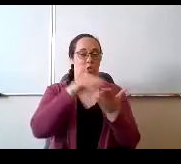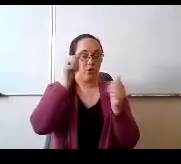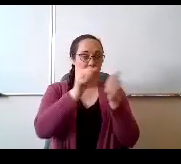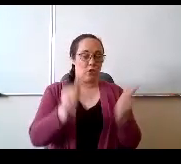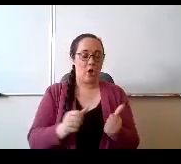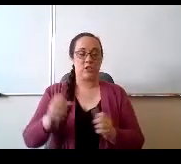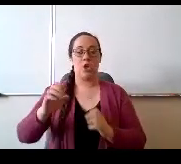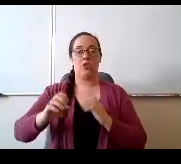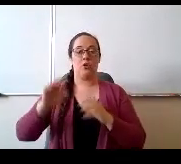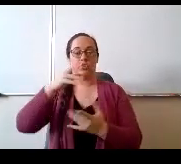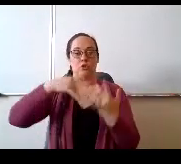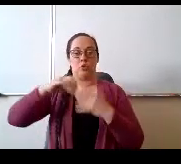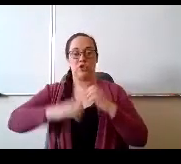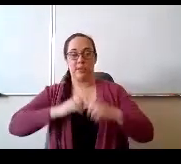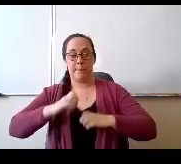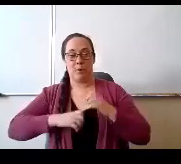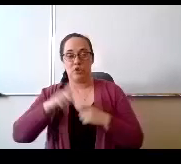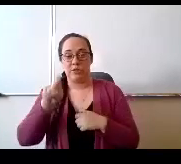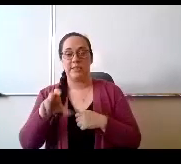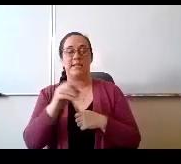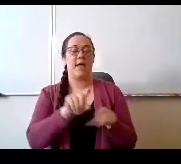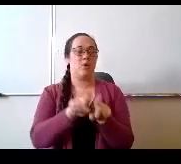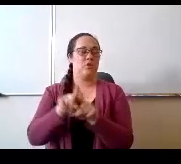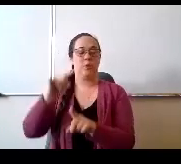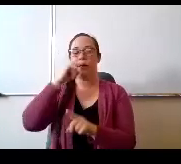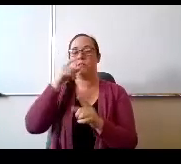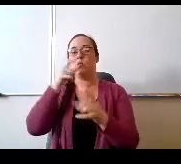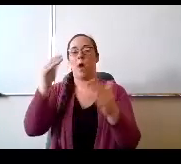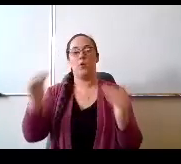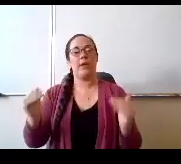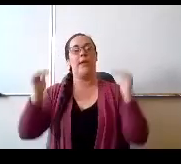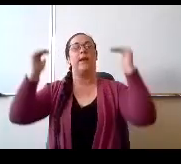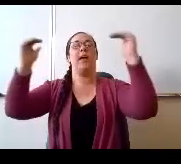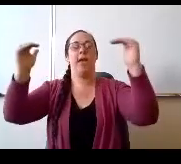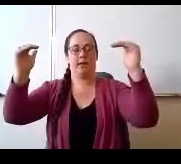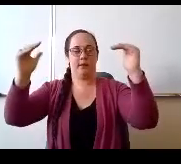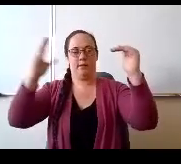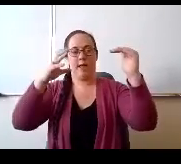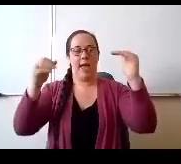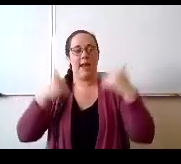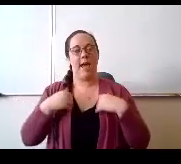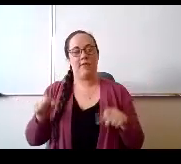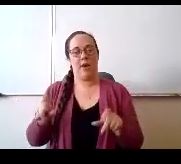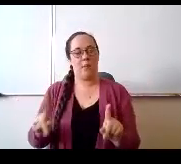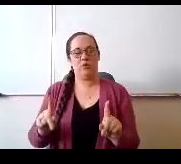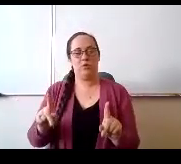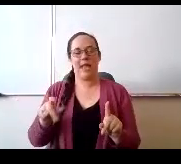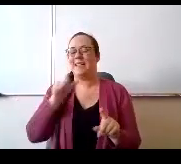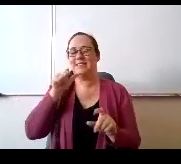needs and also kids that are looking to advance and get ahead that maybe didn't have that opportunity during